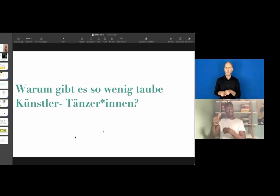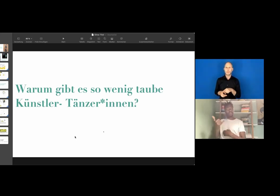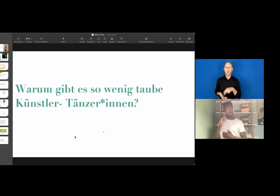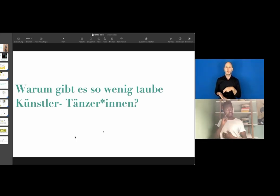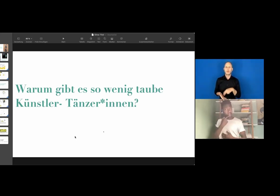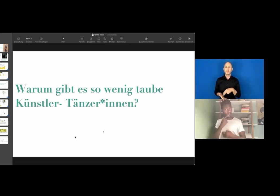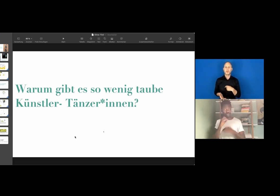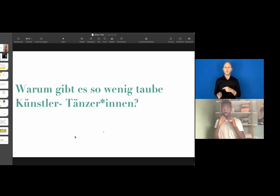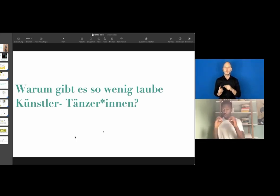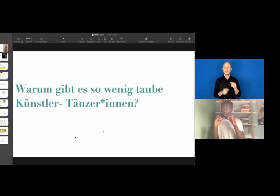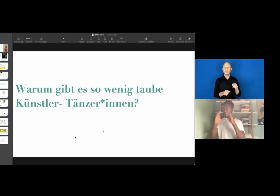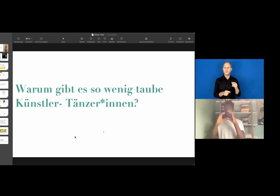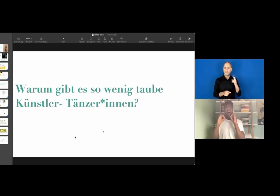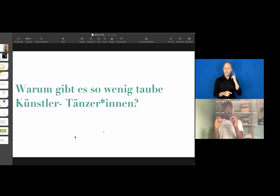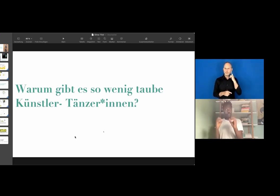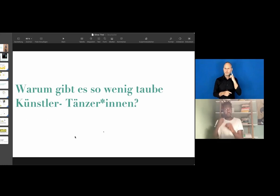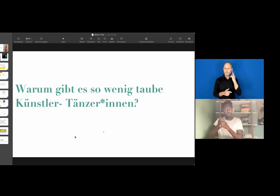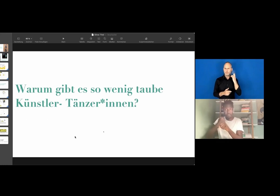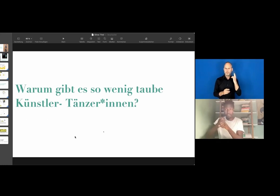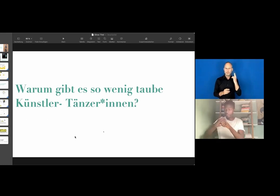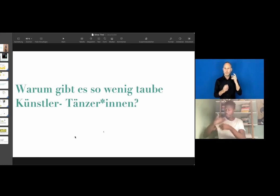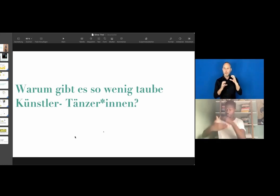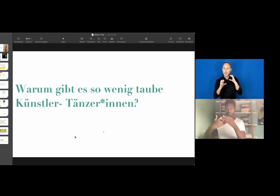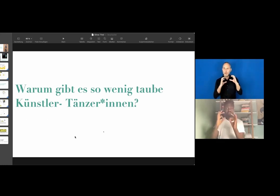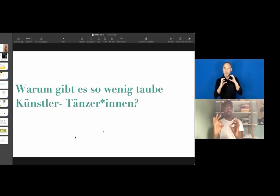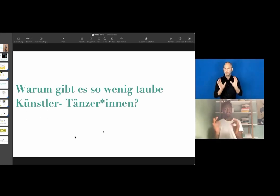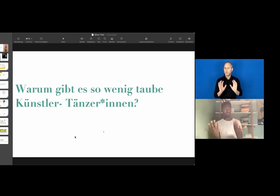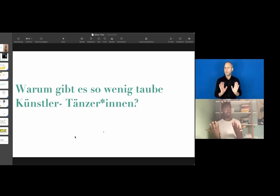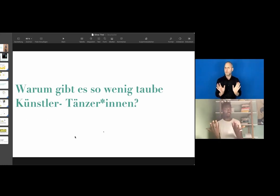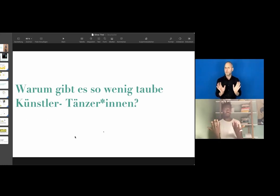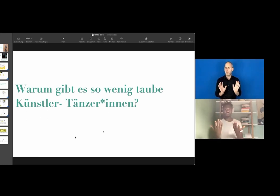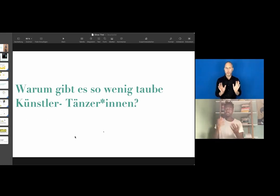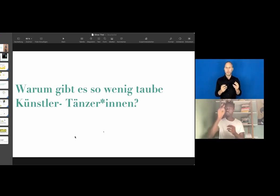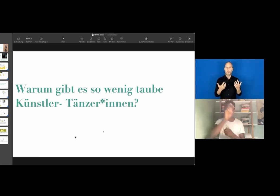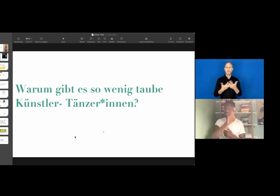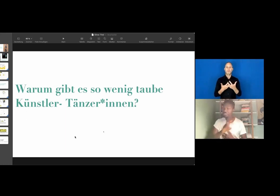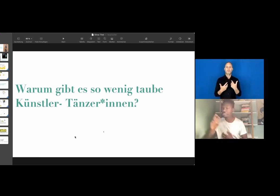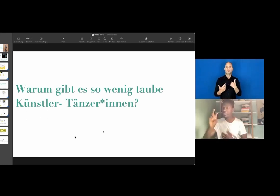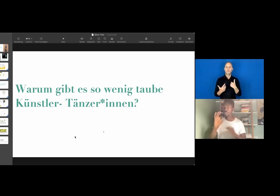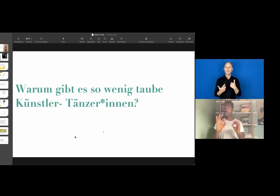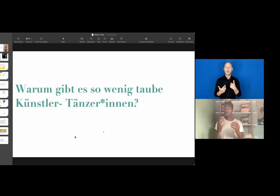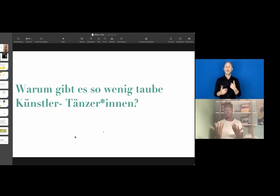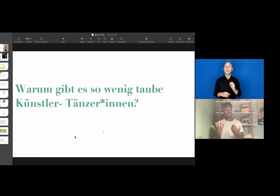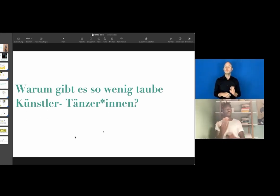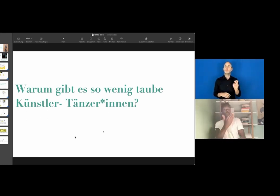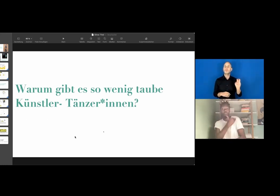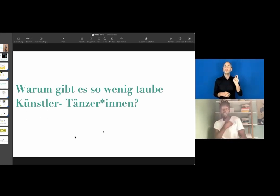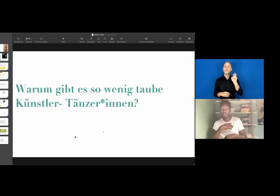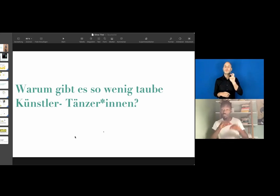I could dance and there's not like constant communication with hearing people.